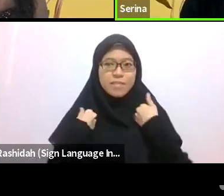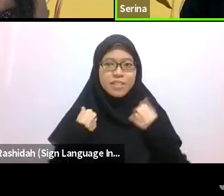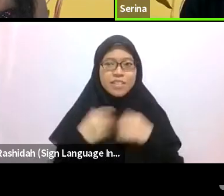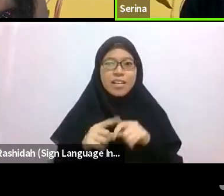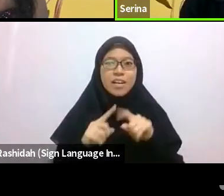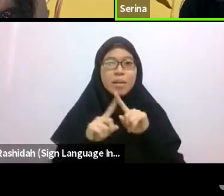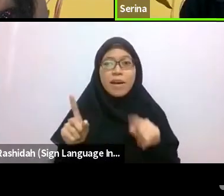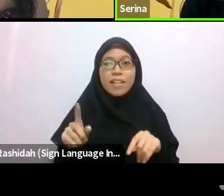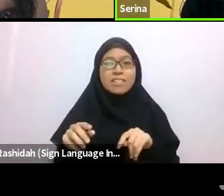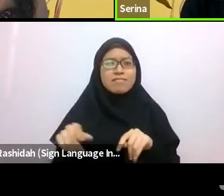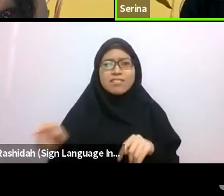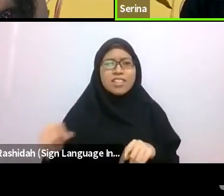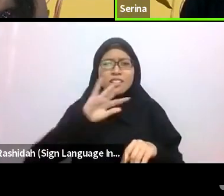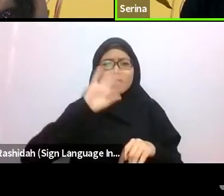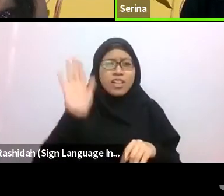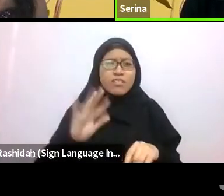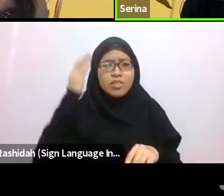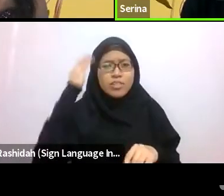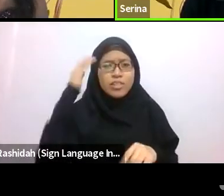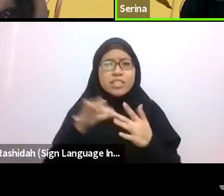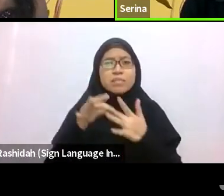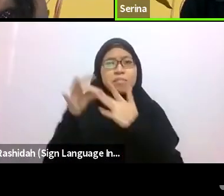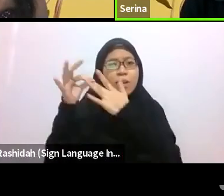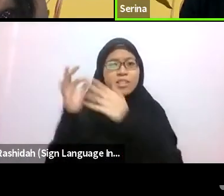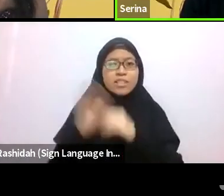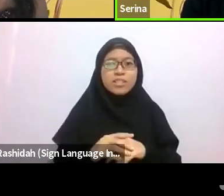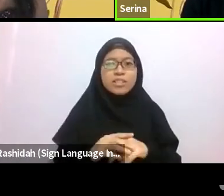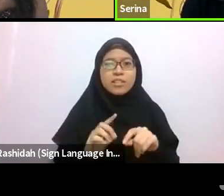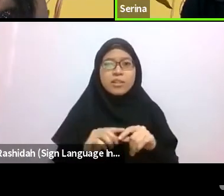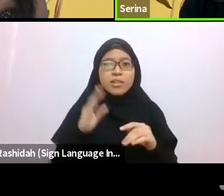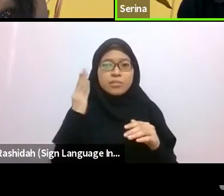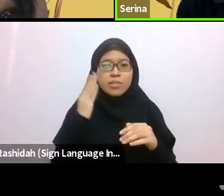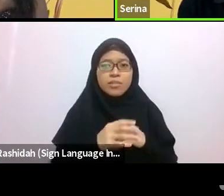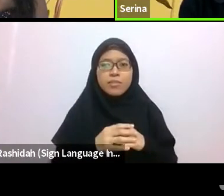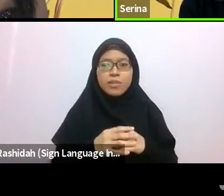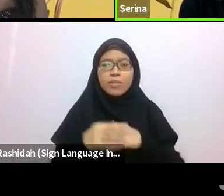I’ve only known two who head out on their own—both referred to as ‘tomboys’ by the community.